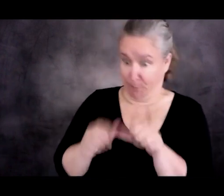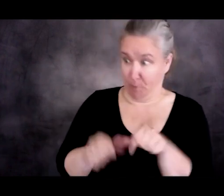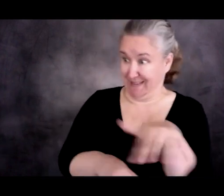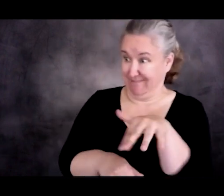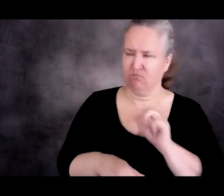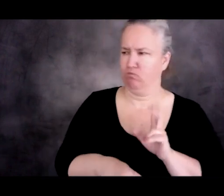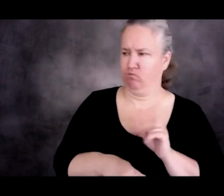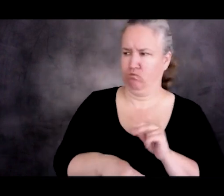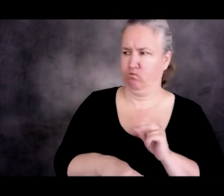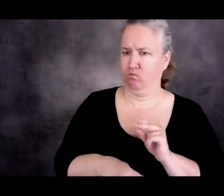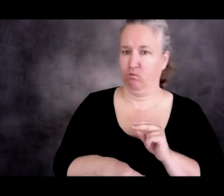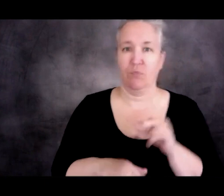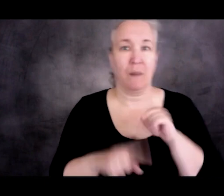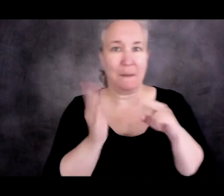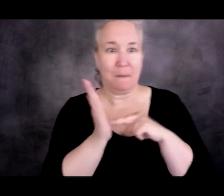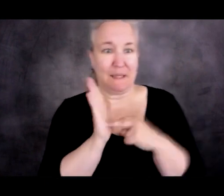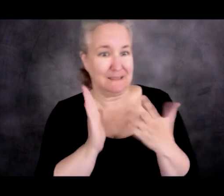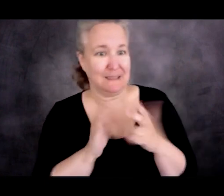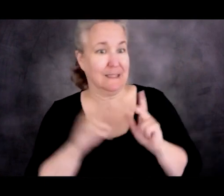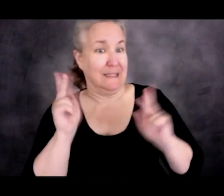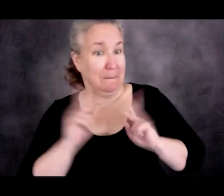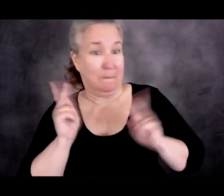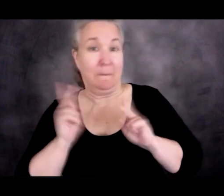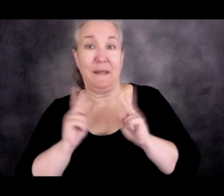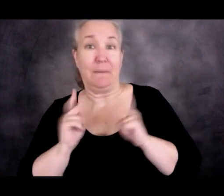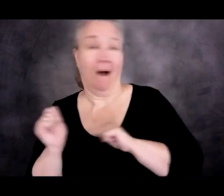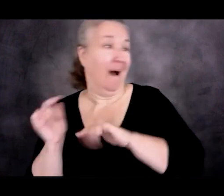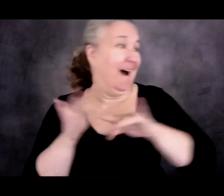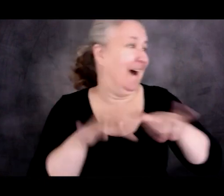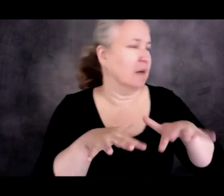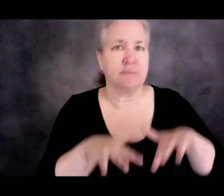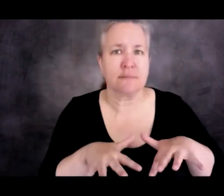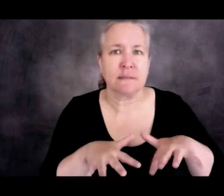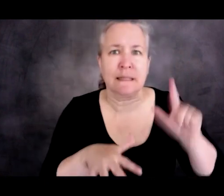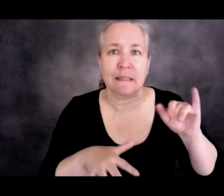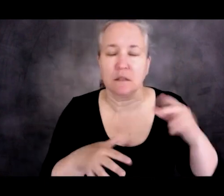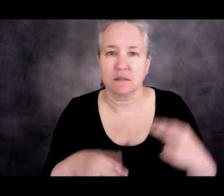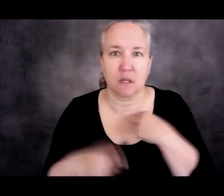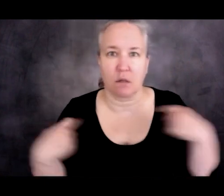But it means that you have people who are essentially living in limbo, who have no pathway, who are stateless,